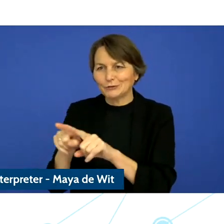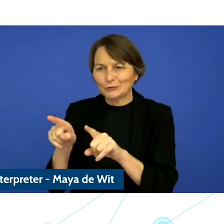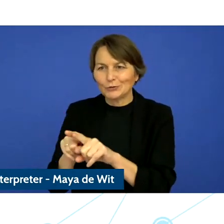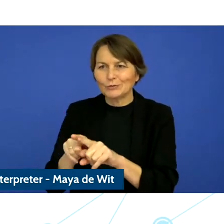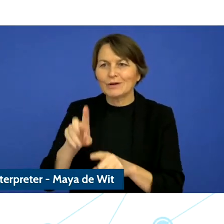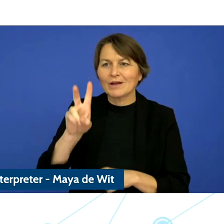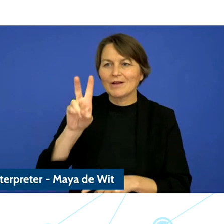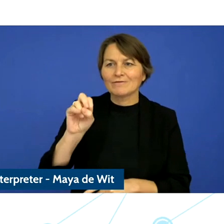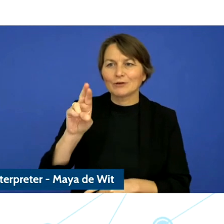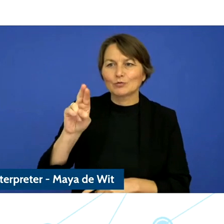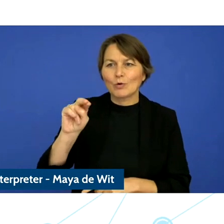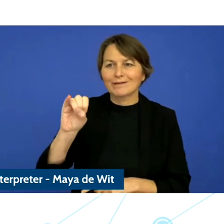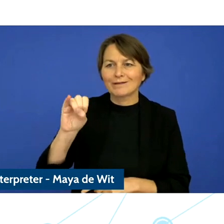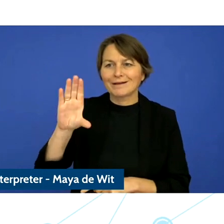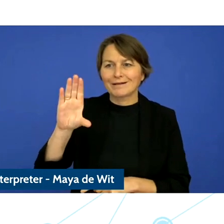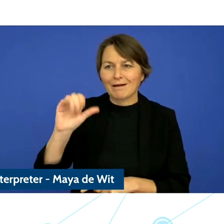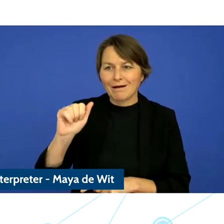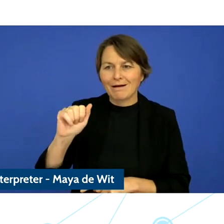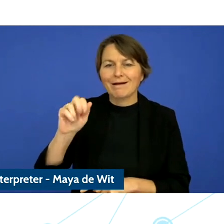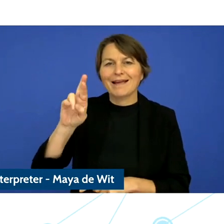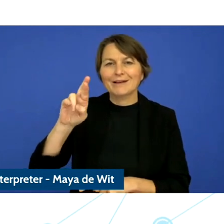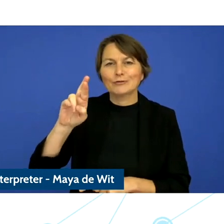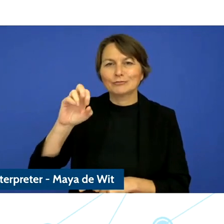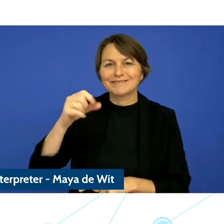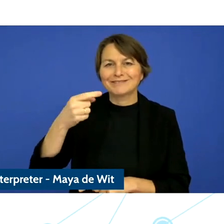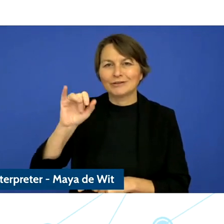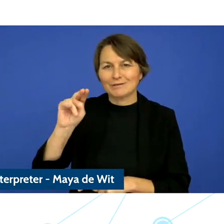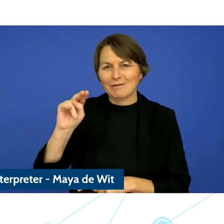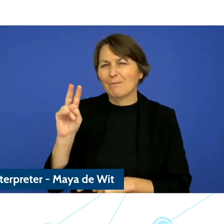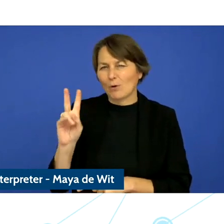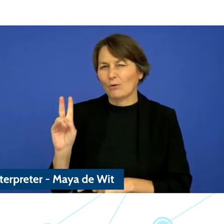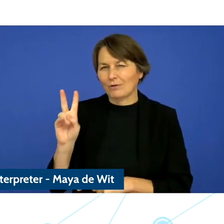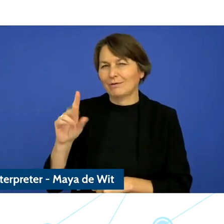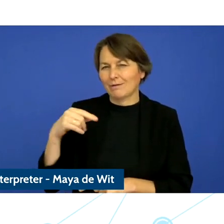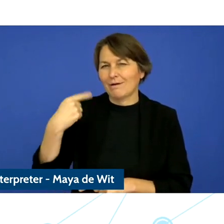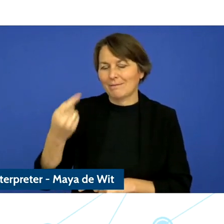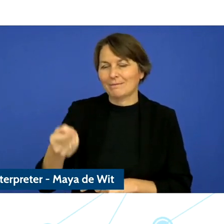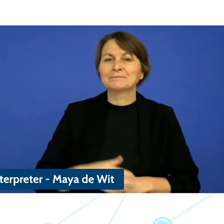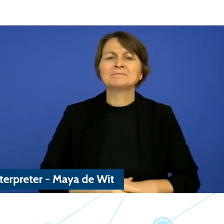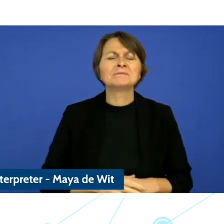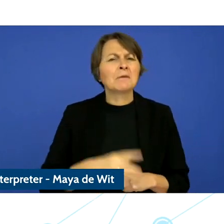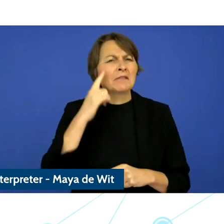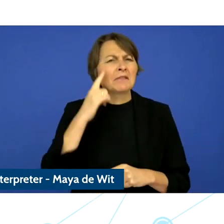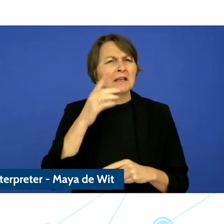the bigger picture issues as we are thinking about building and setting out